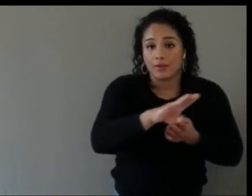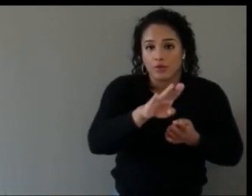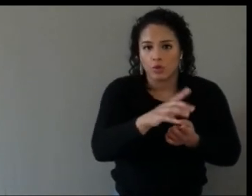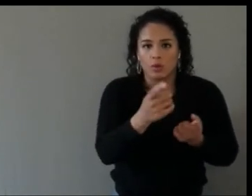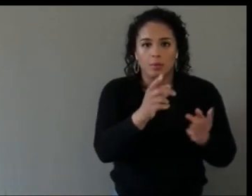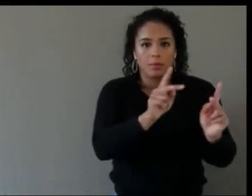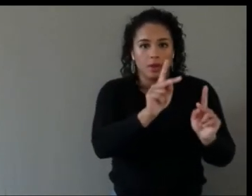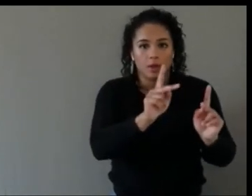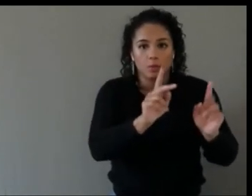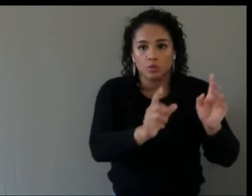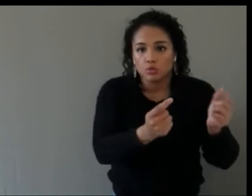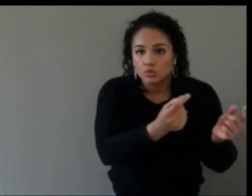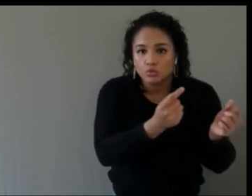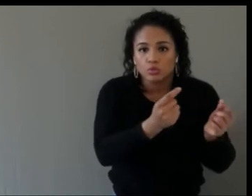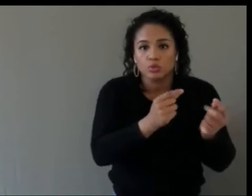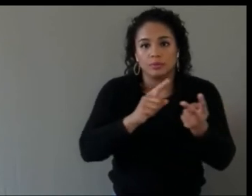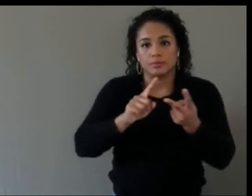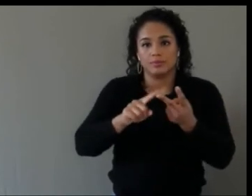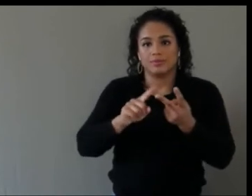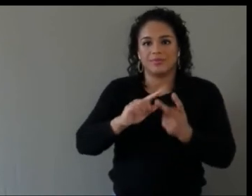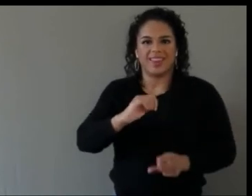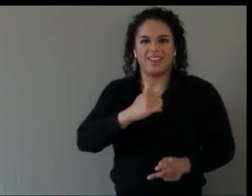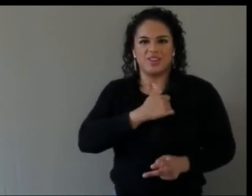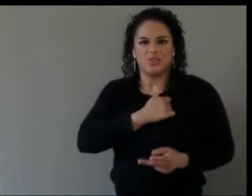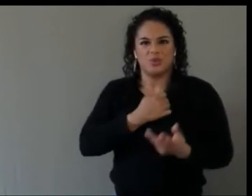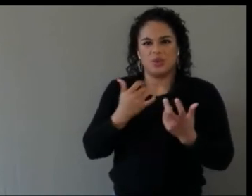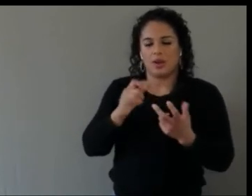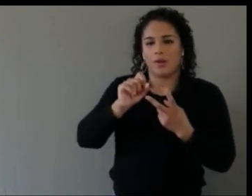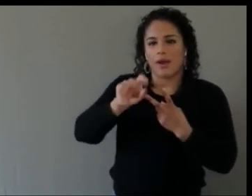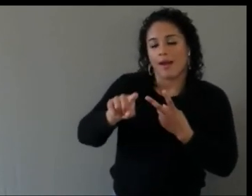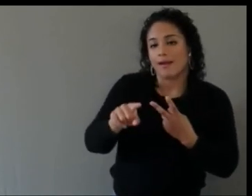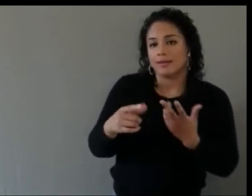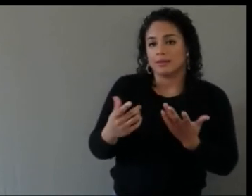are you thinking now, what are you looking for next, what are you trying to find here,